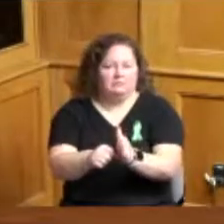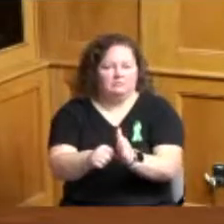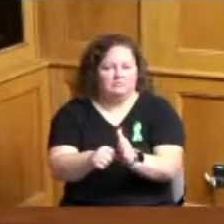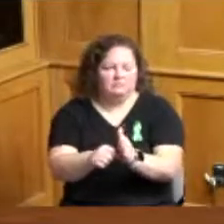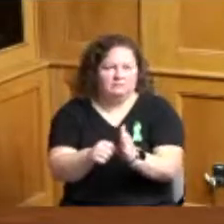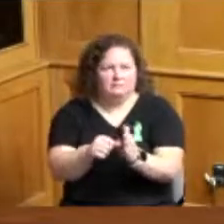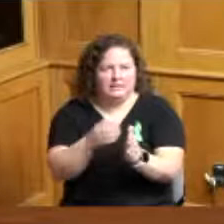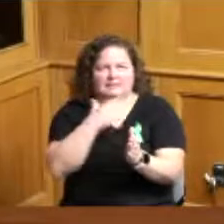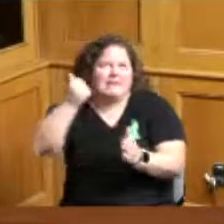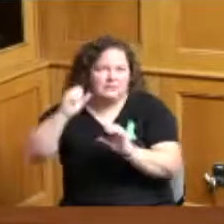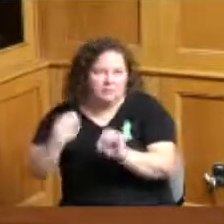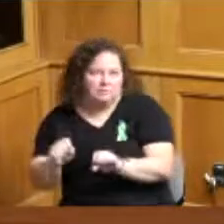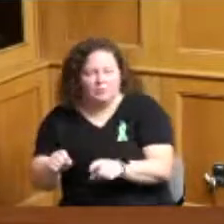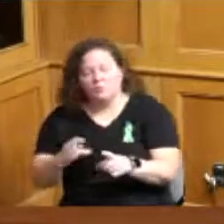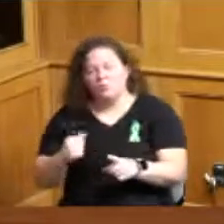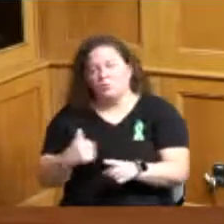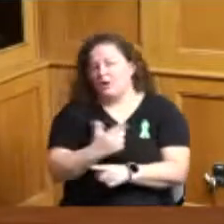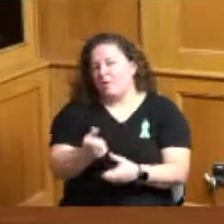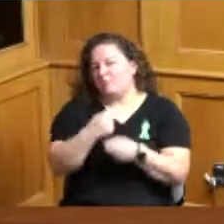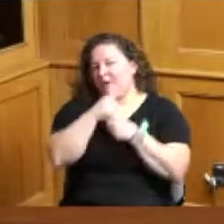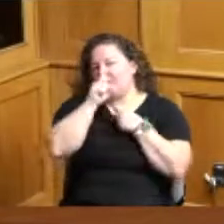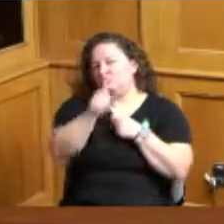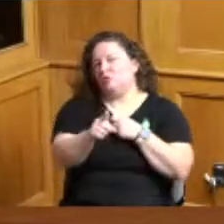we're gonna do we're gonna make sure that it's out there a little bit more evidently